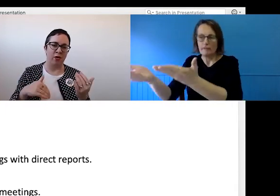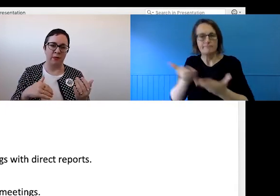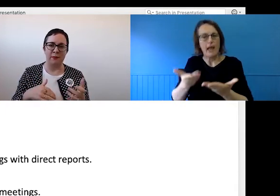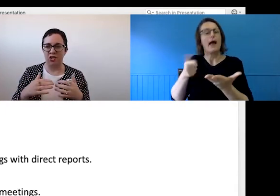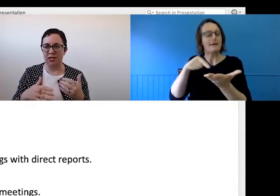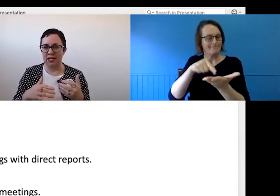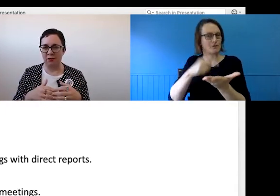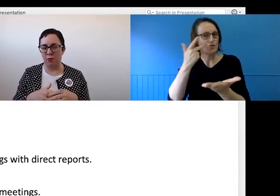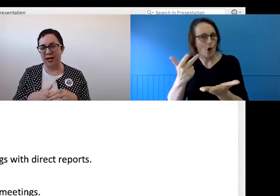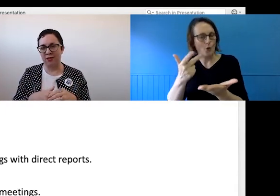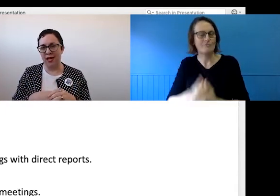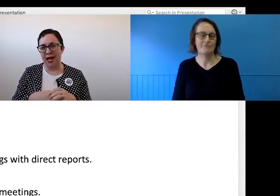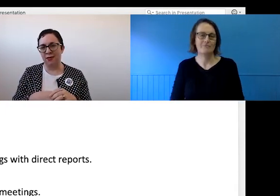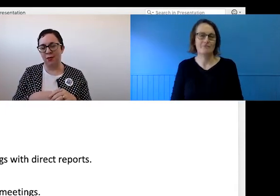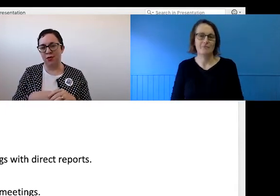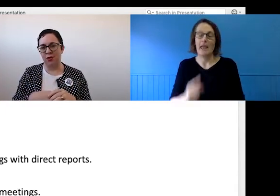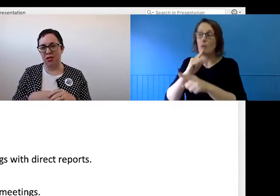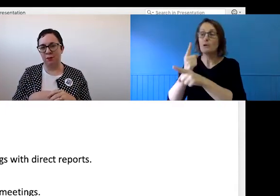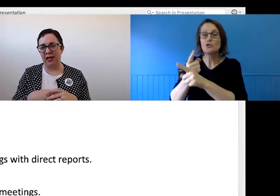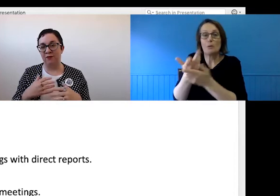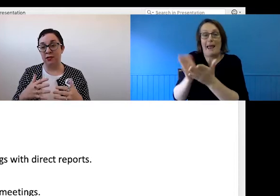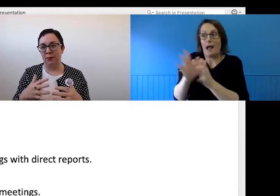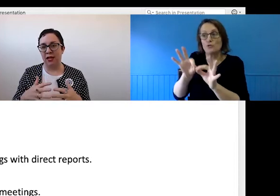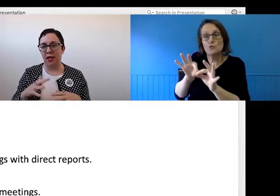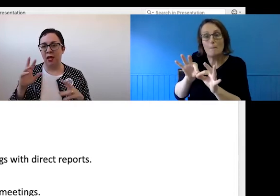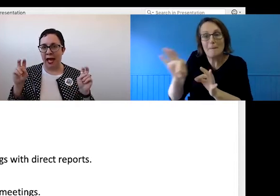could be measured different ways as opposed to just being visibly at